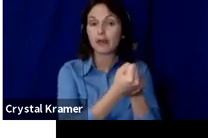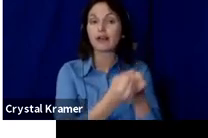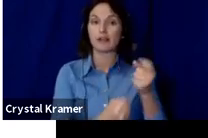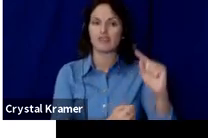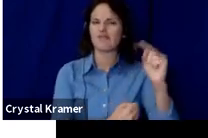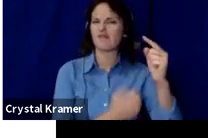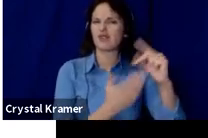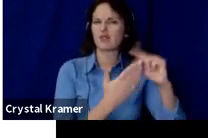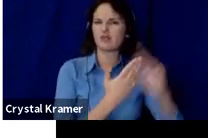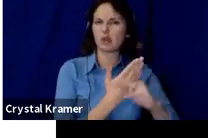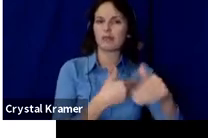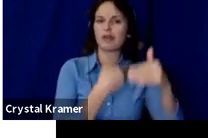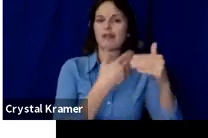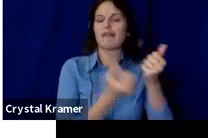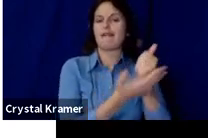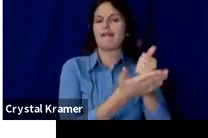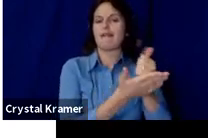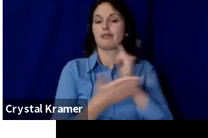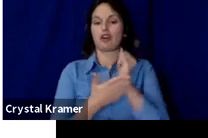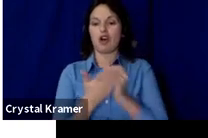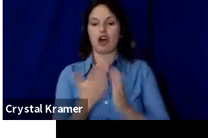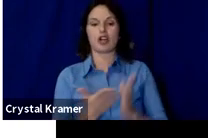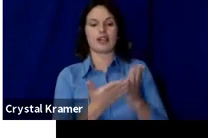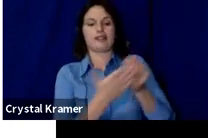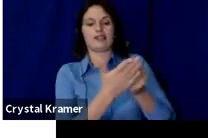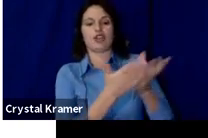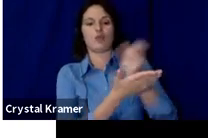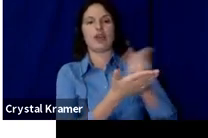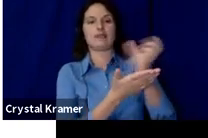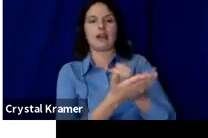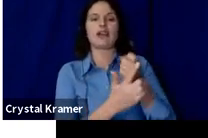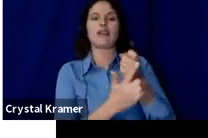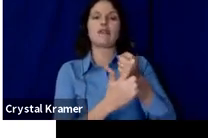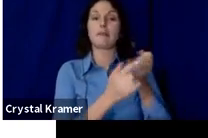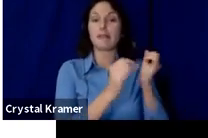donations from individuals, corporate sponsorships and grantors.